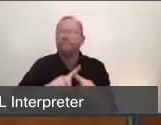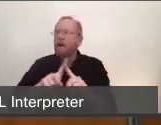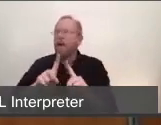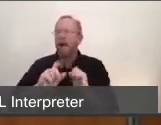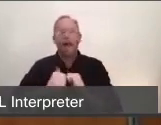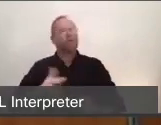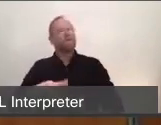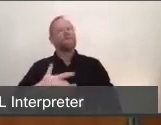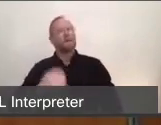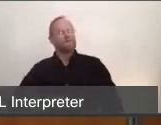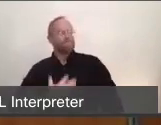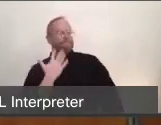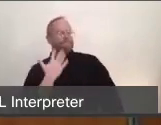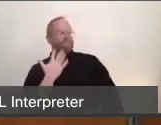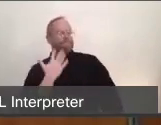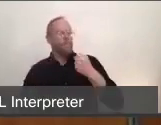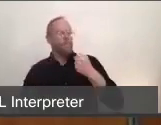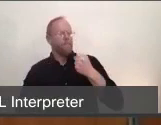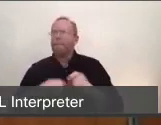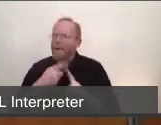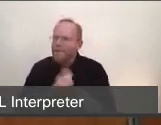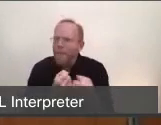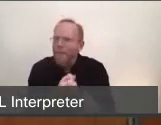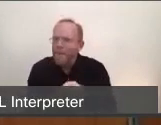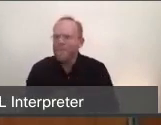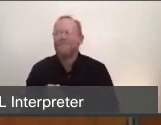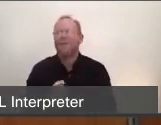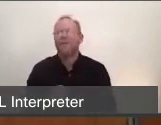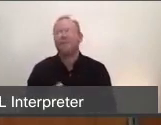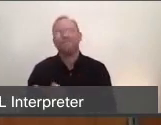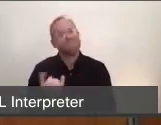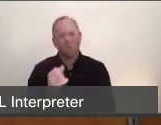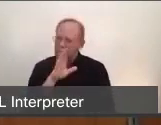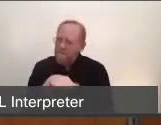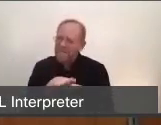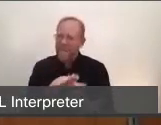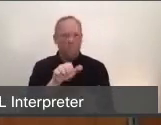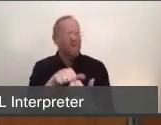So important. So we're dealing with a threat that I'm sure none of us ever imagined.